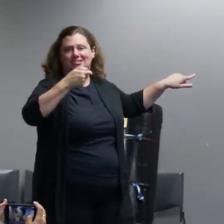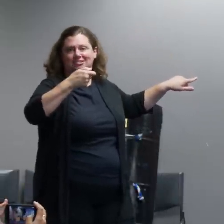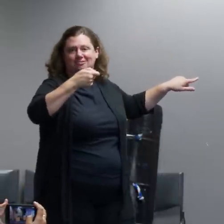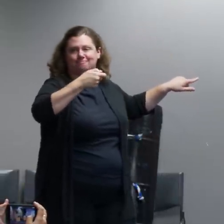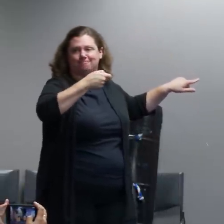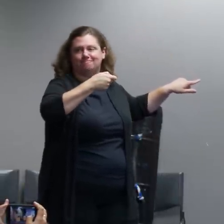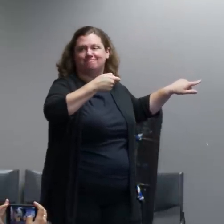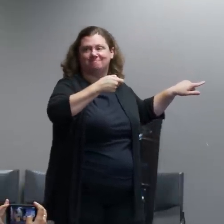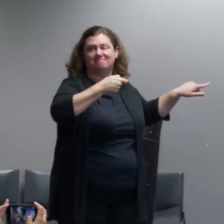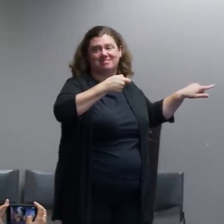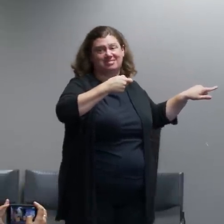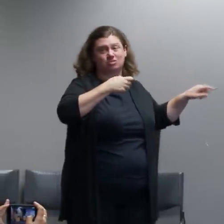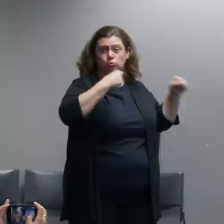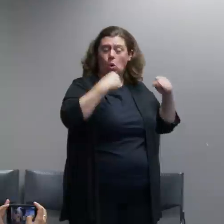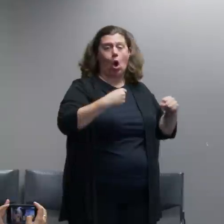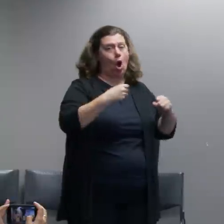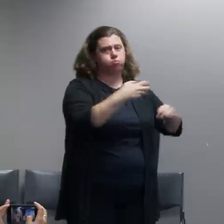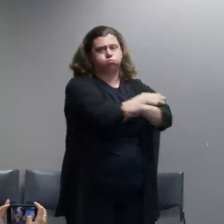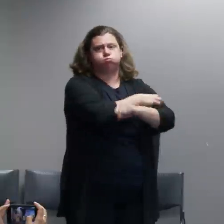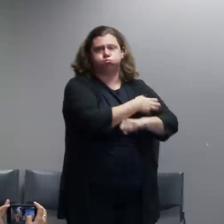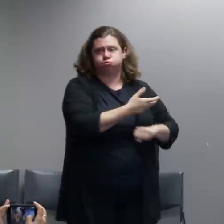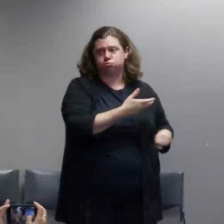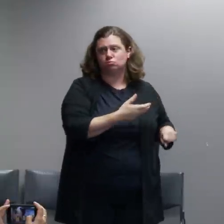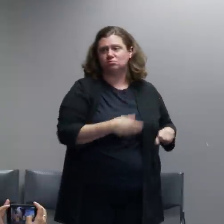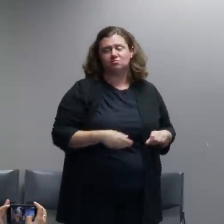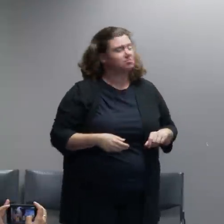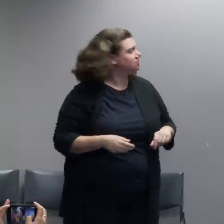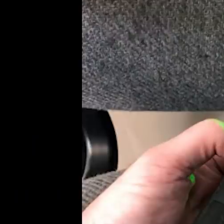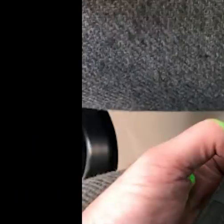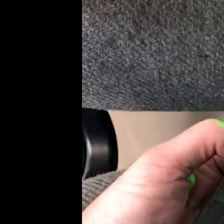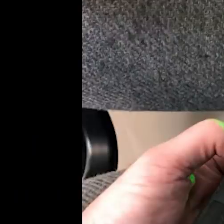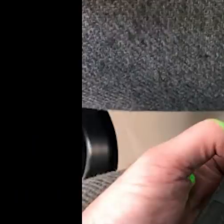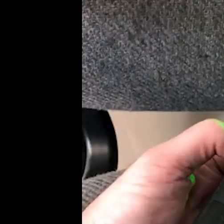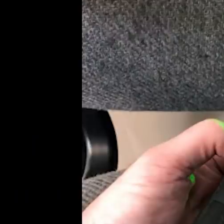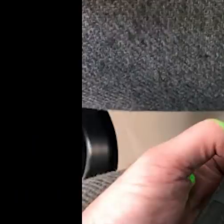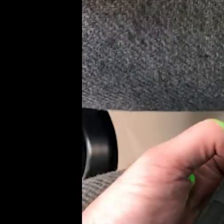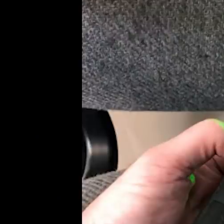the intensity level of that right there. I'll wait for the shutters